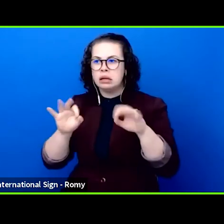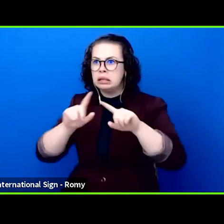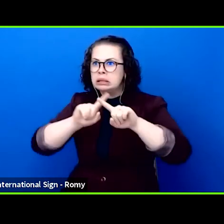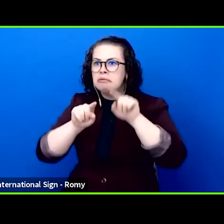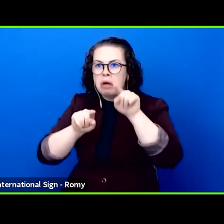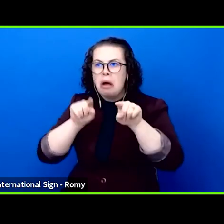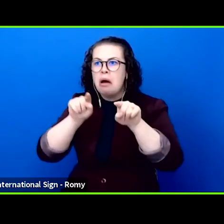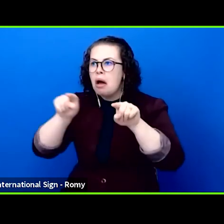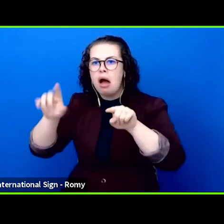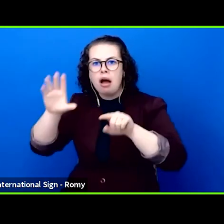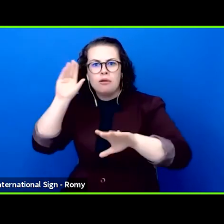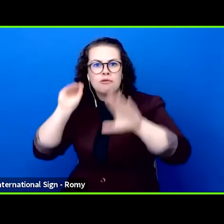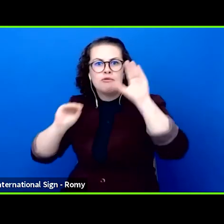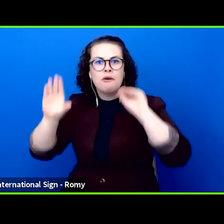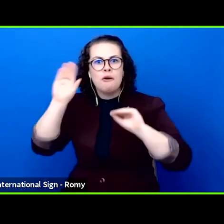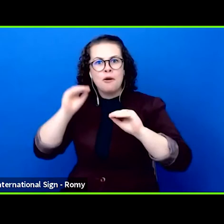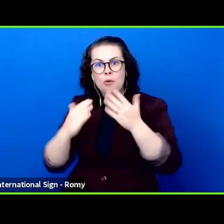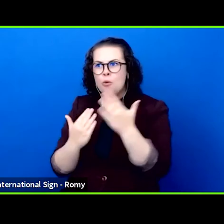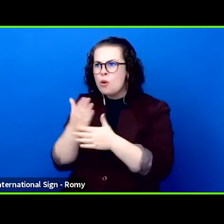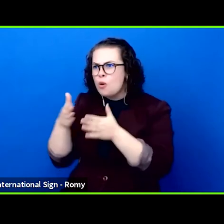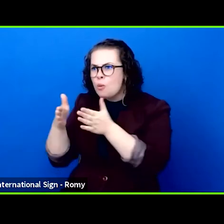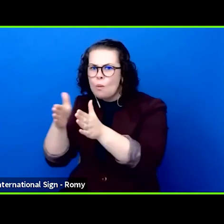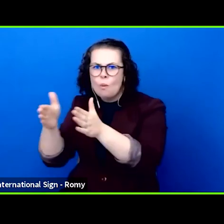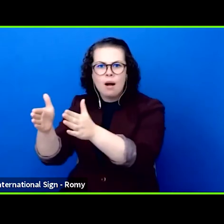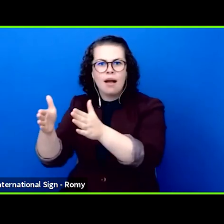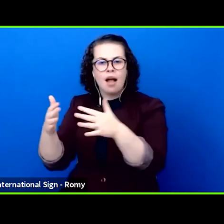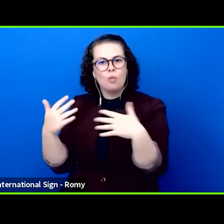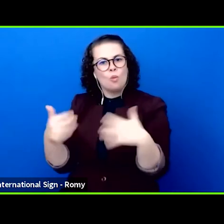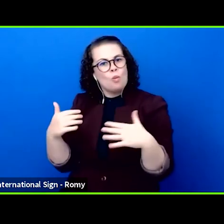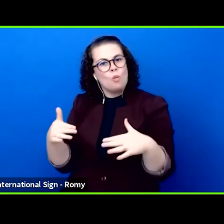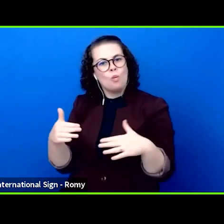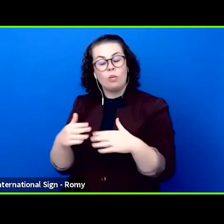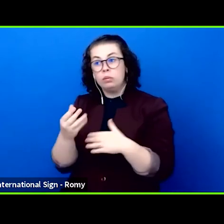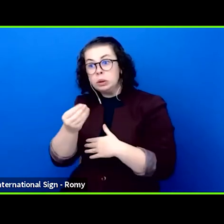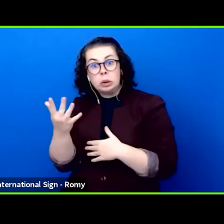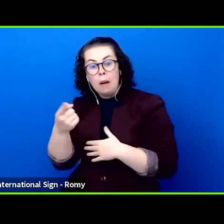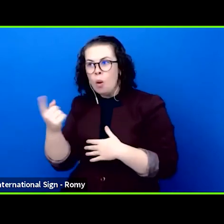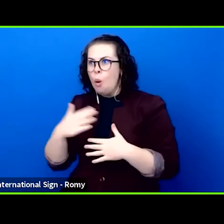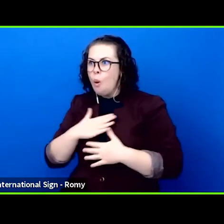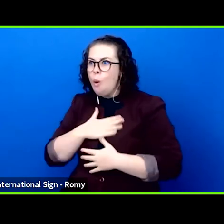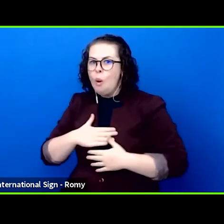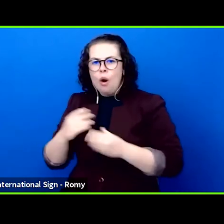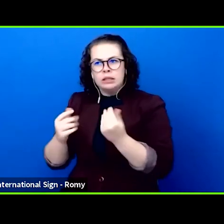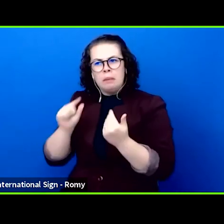of a young theatre that sometimes passionately, sometimes critically and always inventively